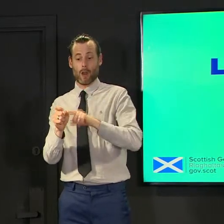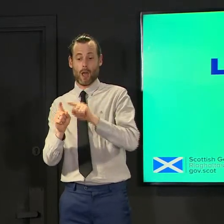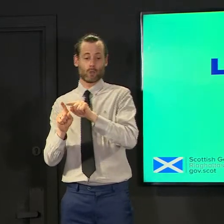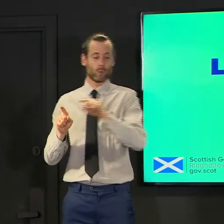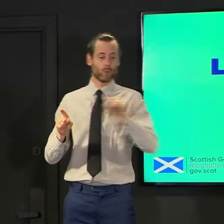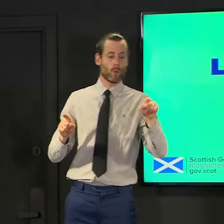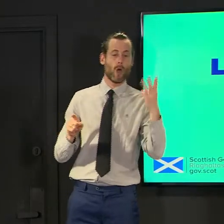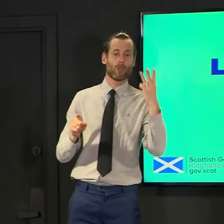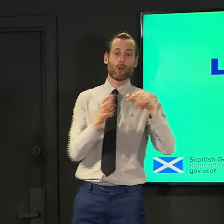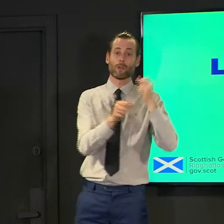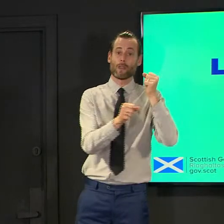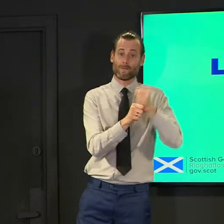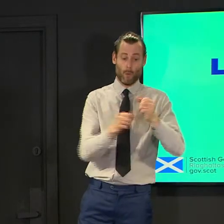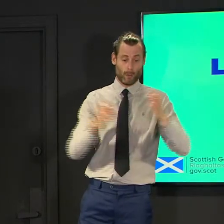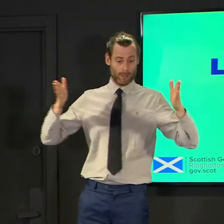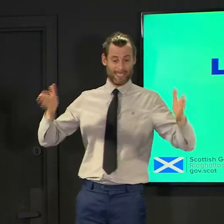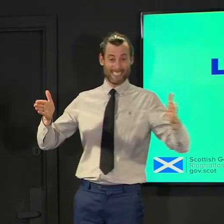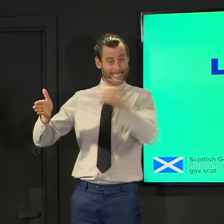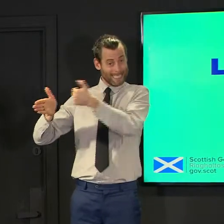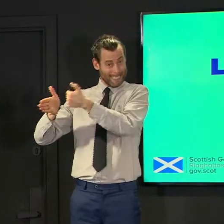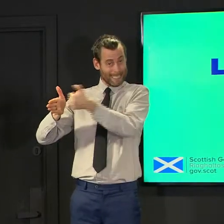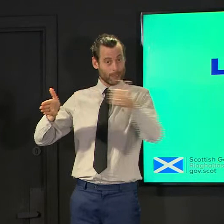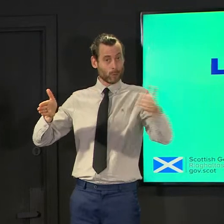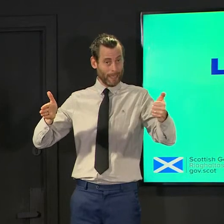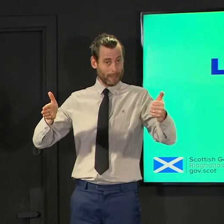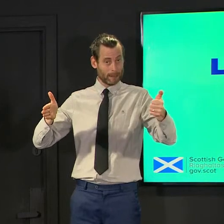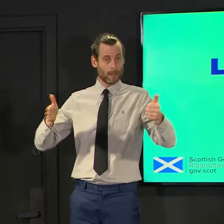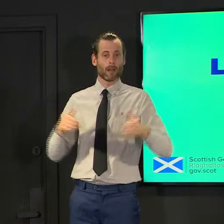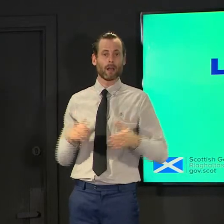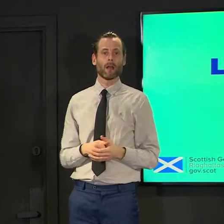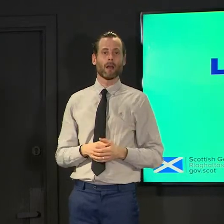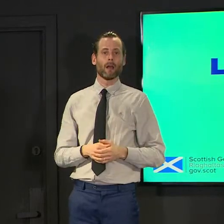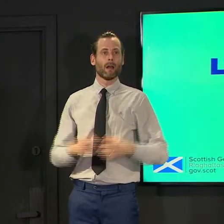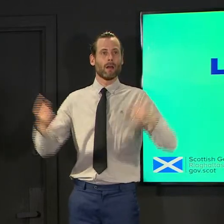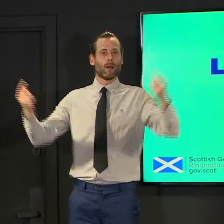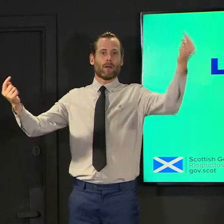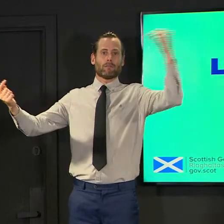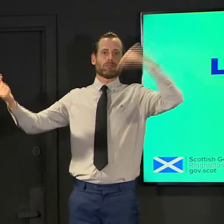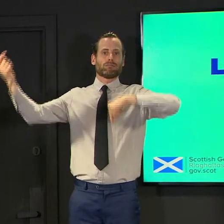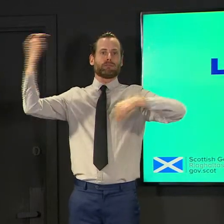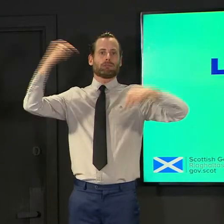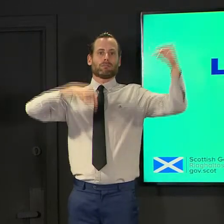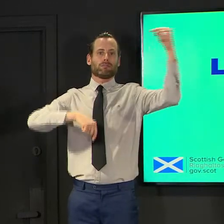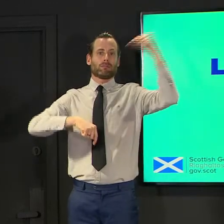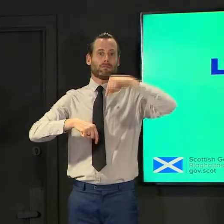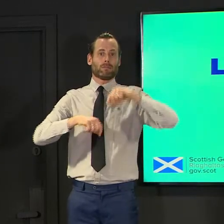august so that's a six week period we imported a whole load of new strains we know that from the